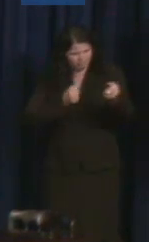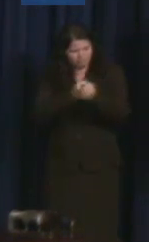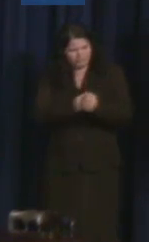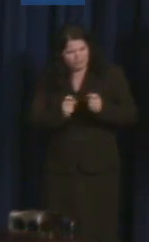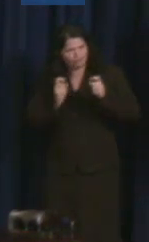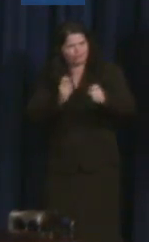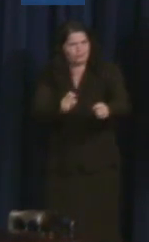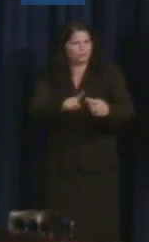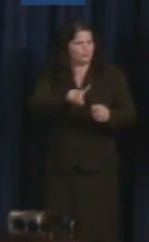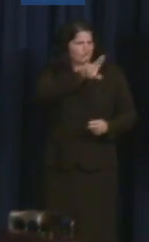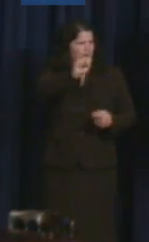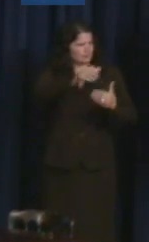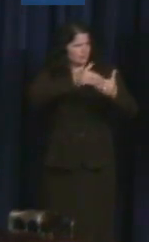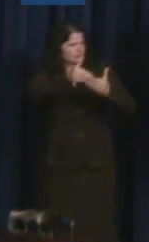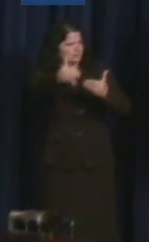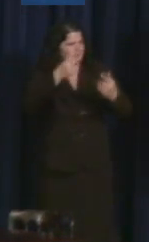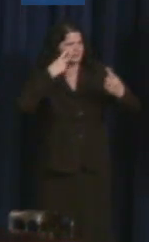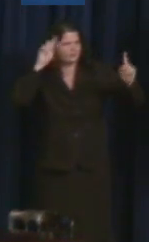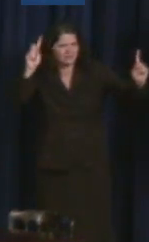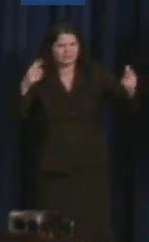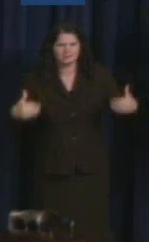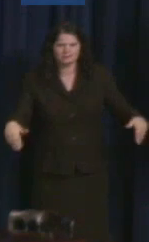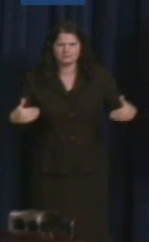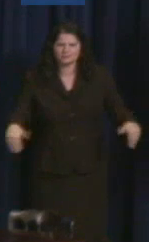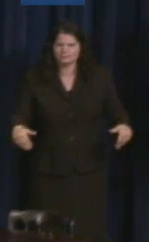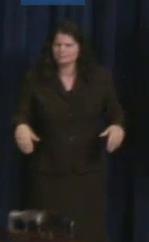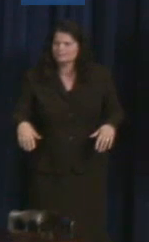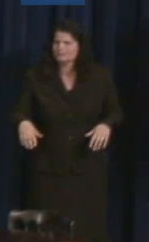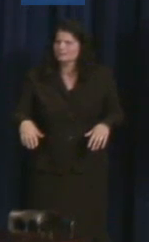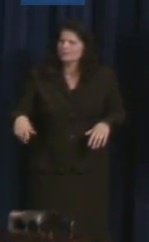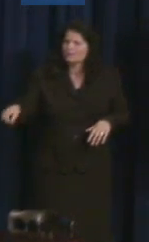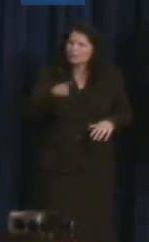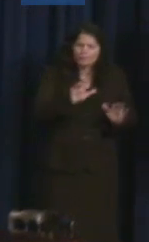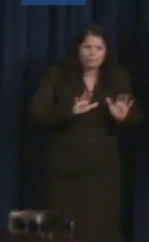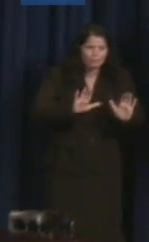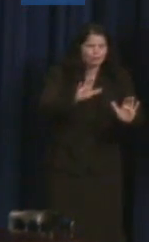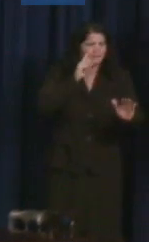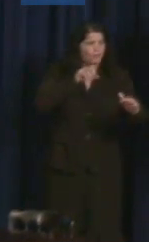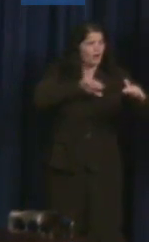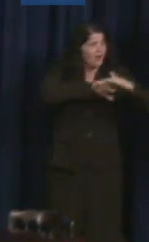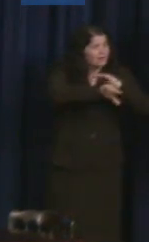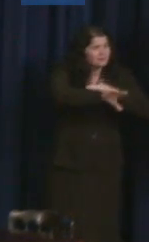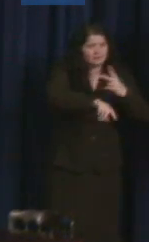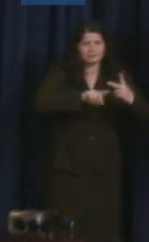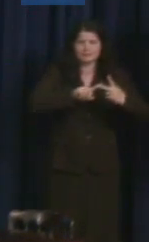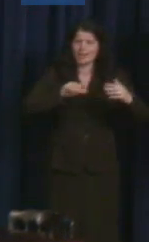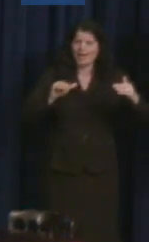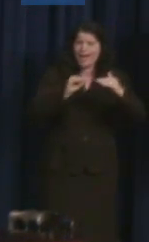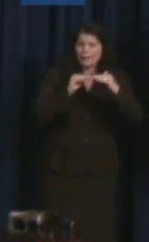today contribute to the country is by moving the needle on access, equity, and inclusion, beyond just the space of compliance.